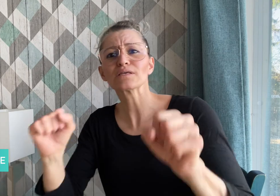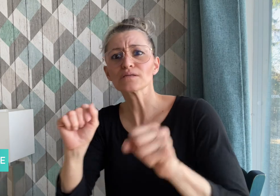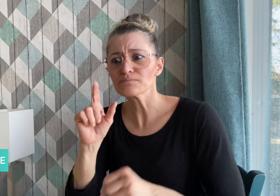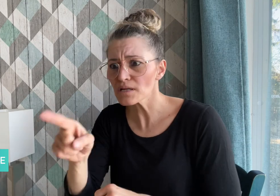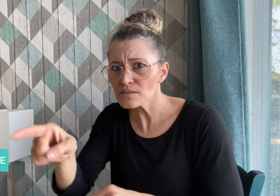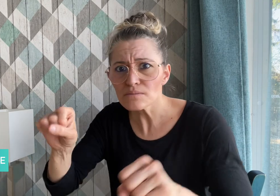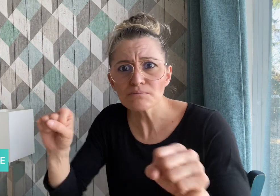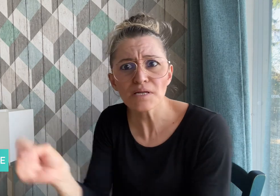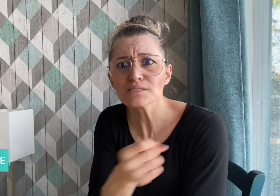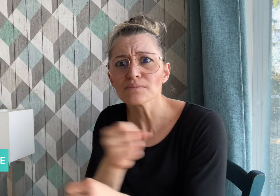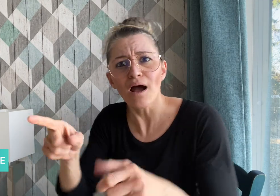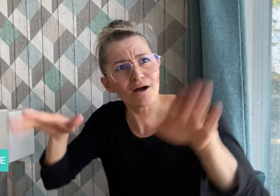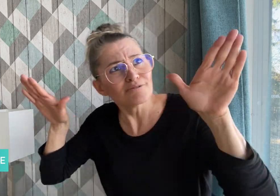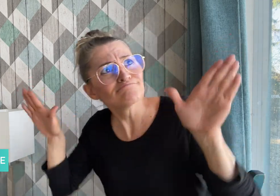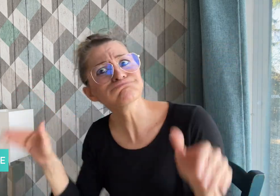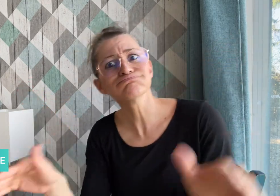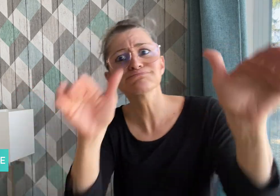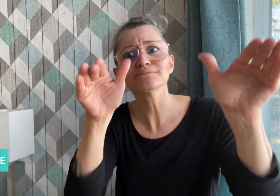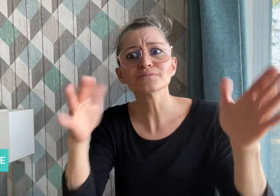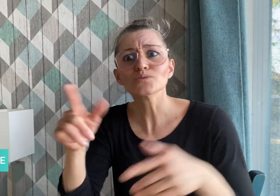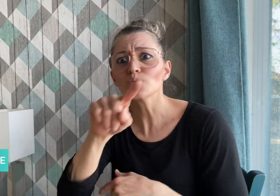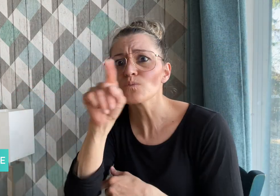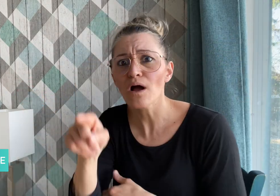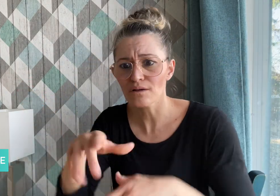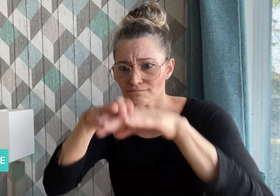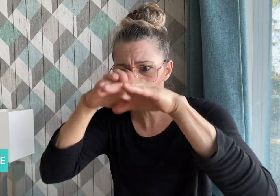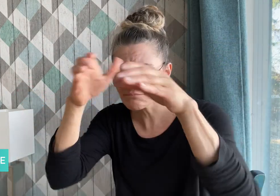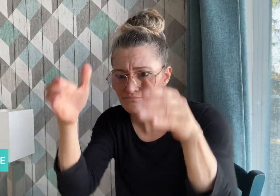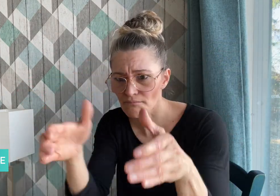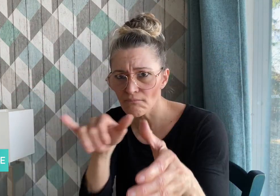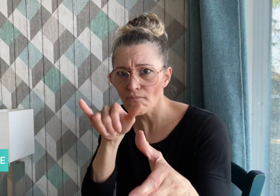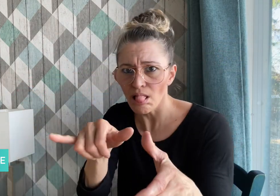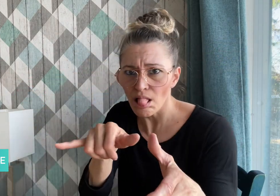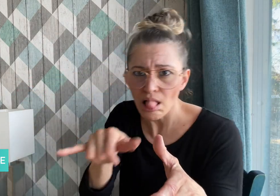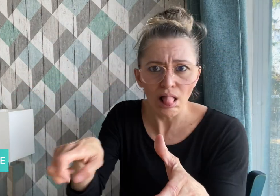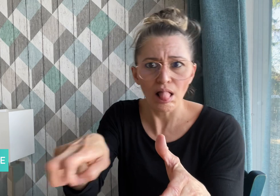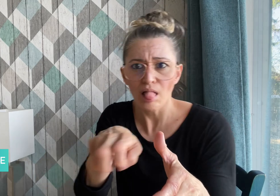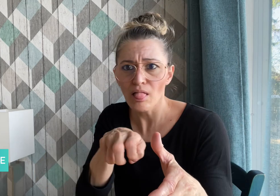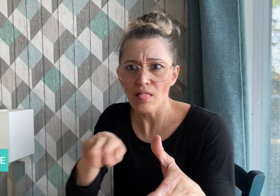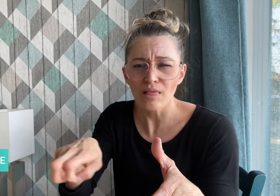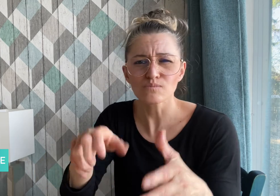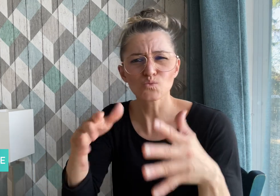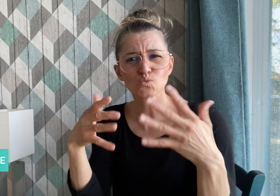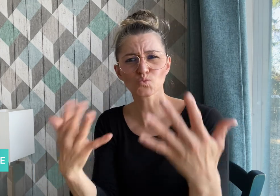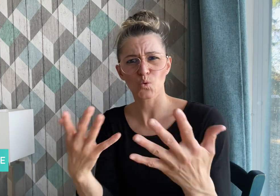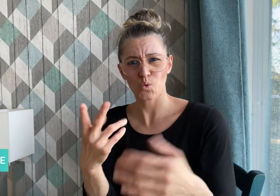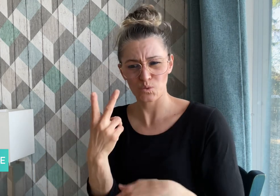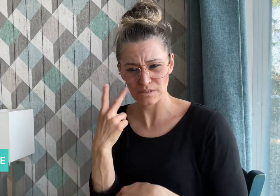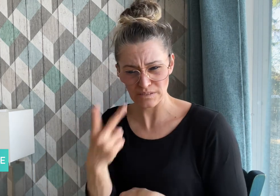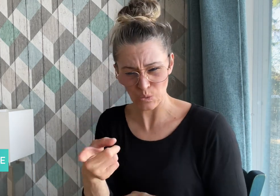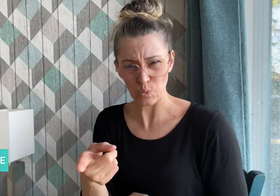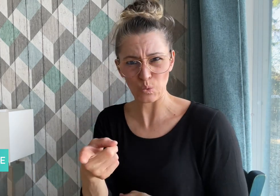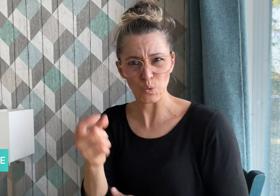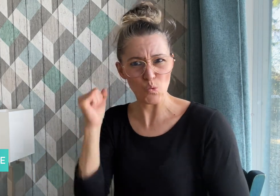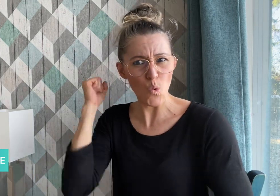it's within the cage. So that's a hard life living